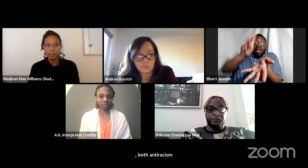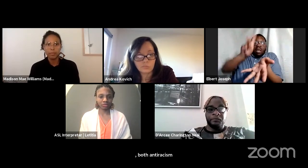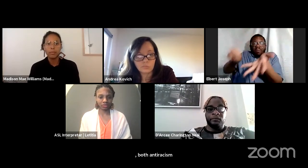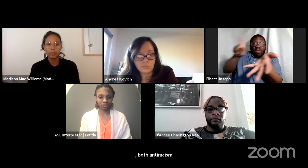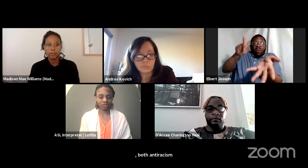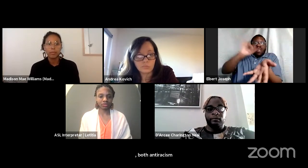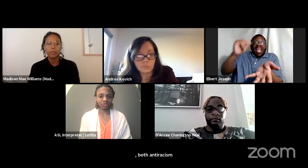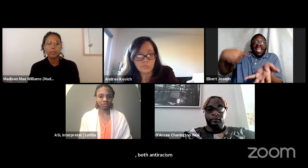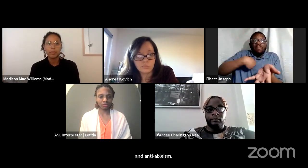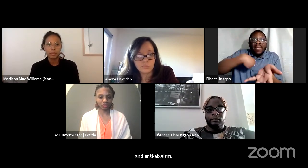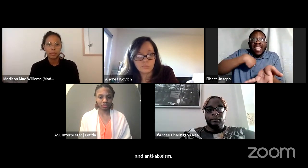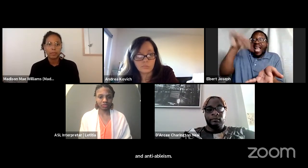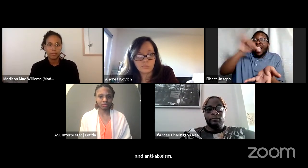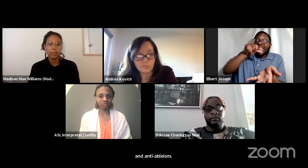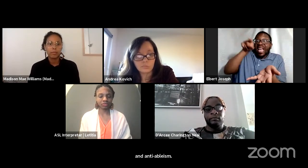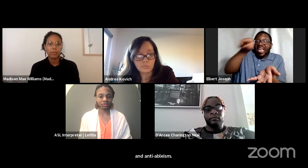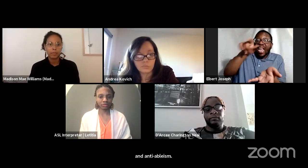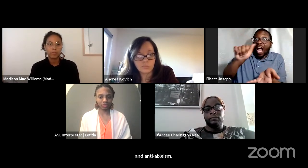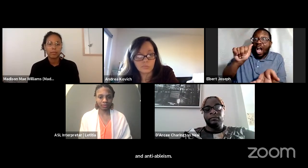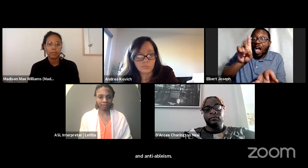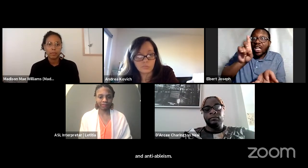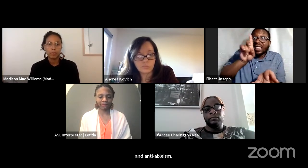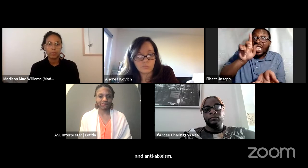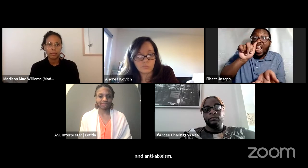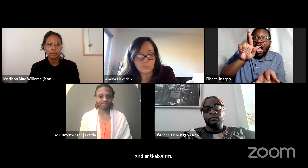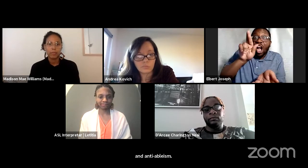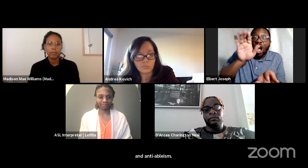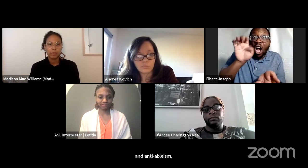BIPOC, deaf, disabled community,